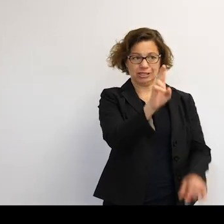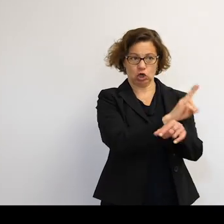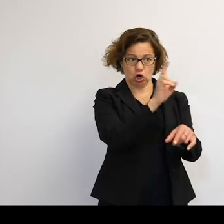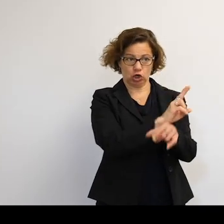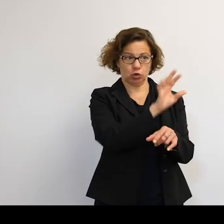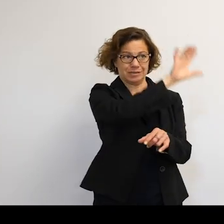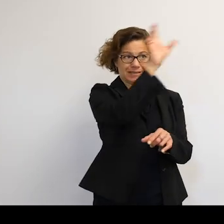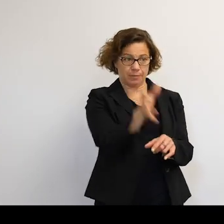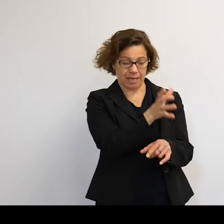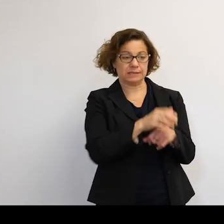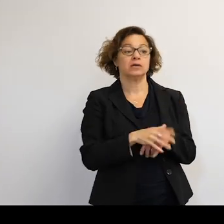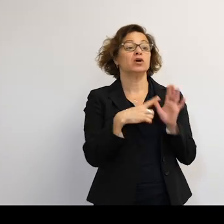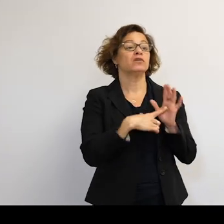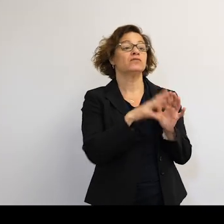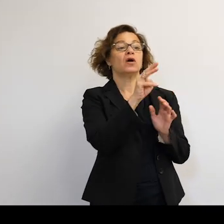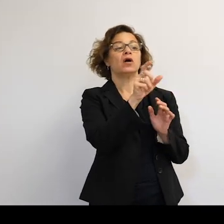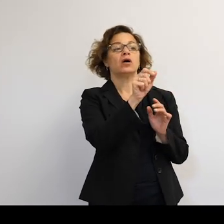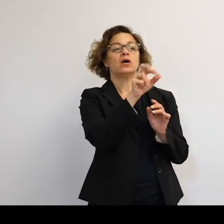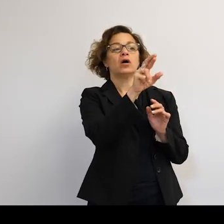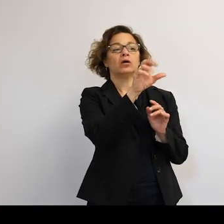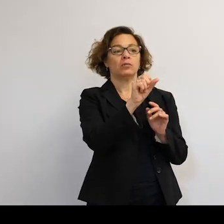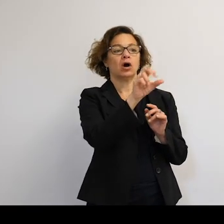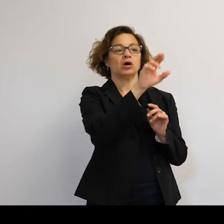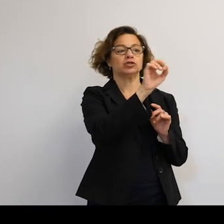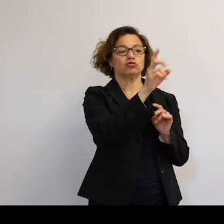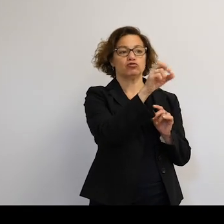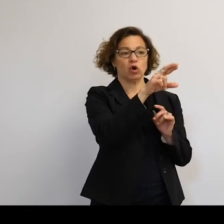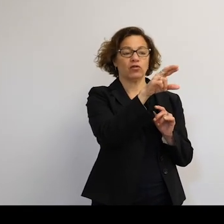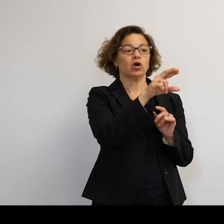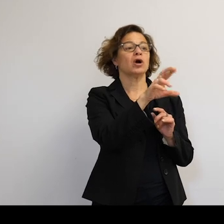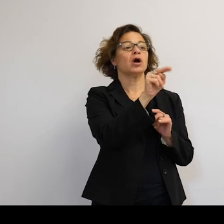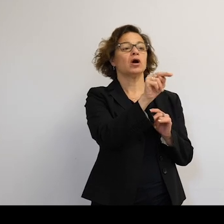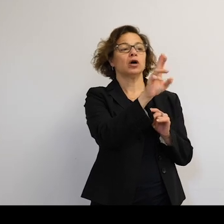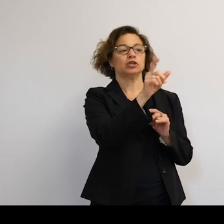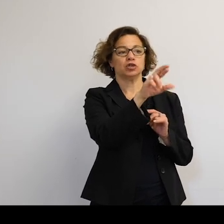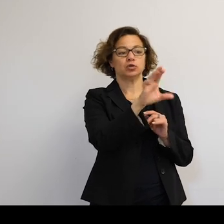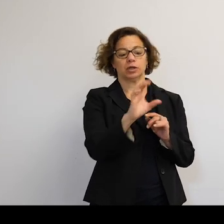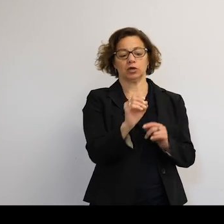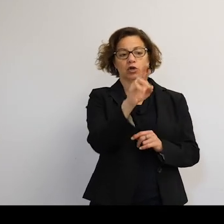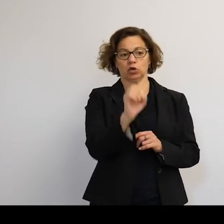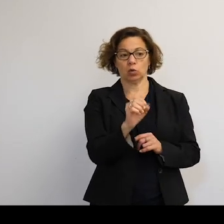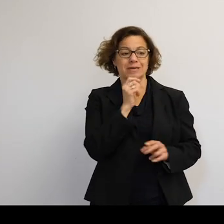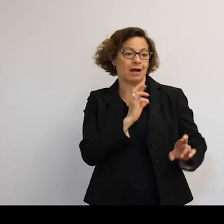So for instance, the Mars rover is powered by a nuclear core, so a reactor, just used because it's a lump of metal that